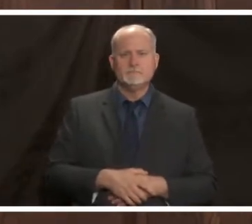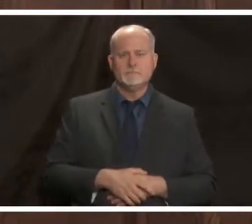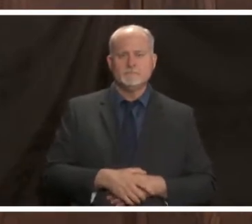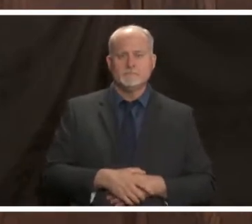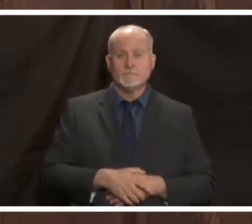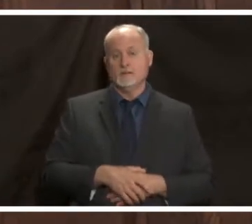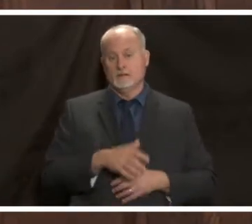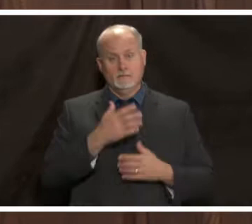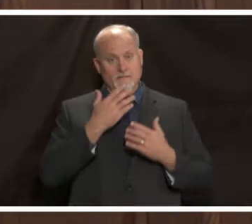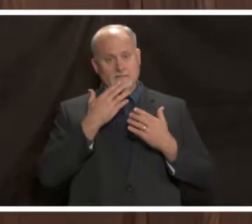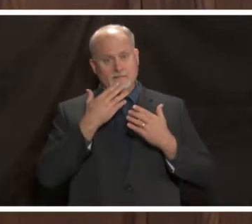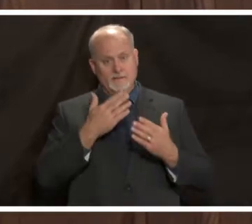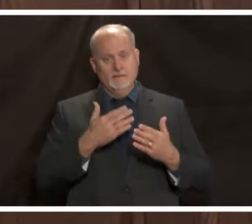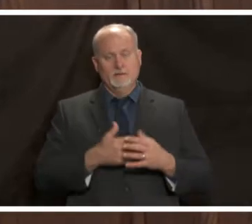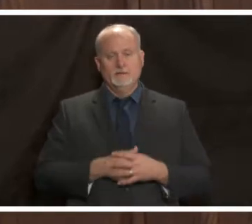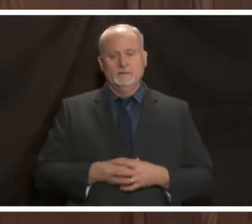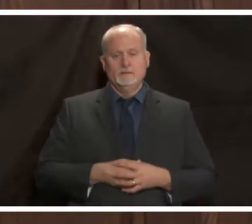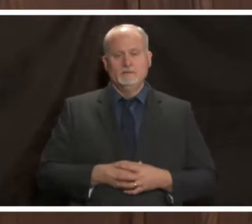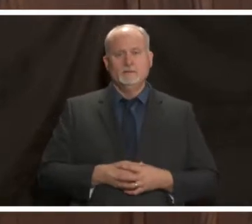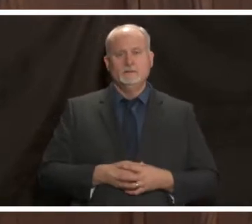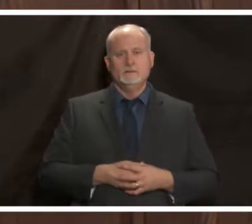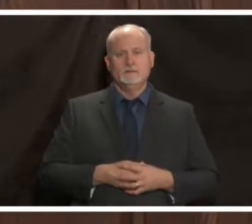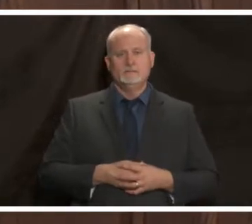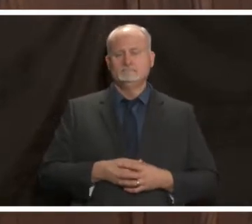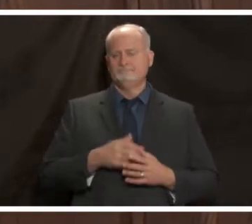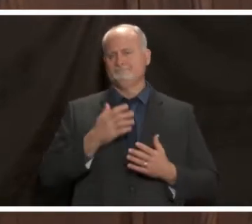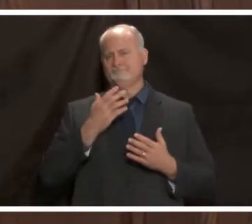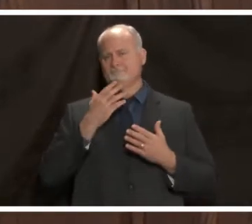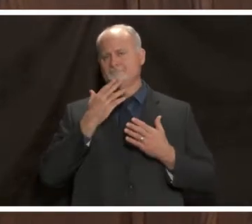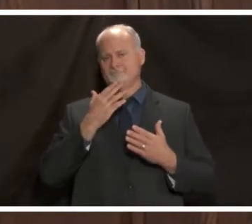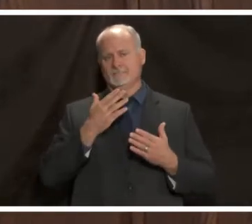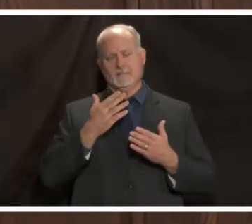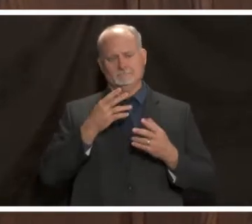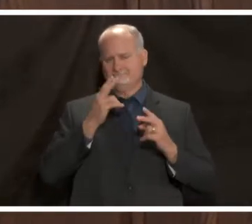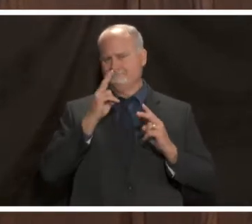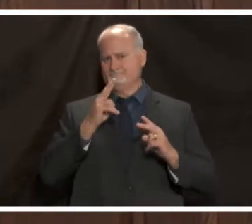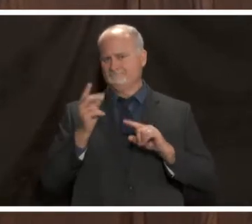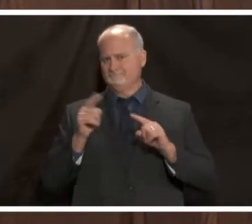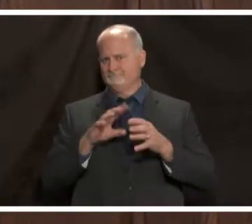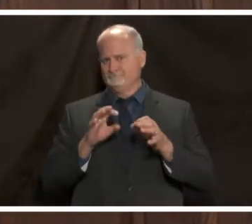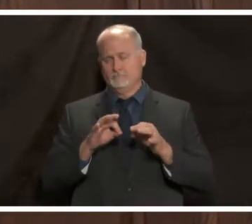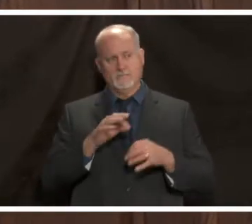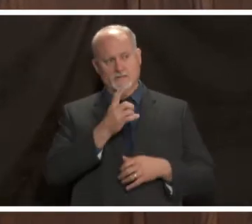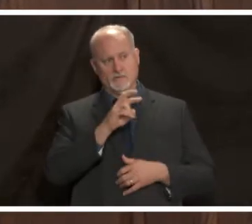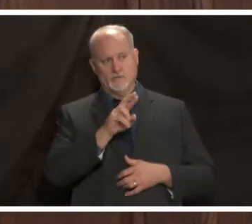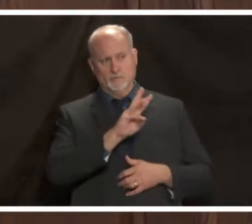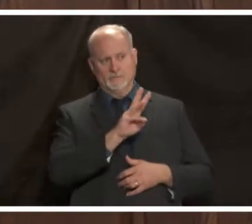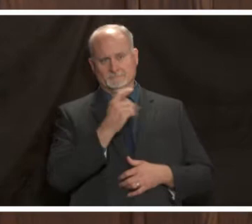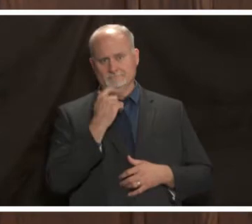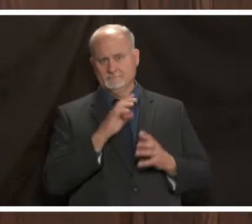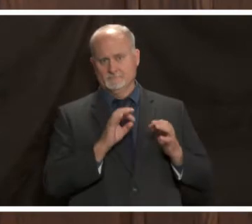thank you um it's a pleasure to be here today as dr wilson noted the cases have continued to